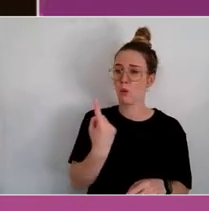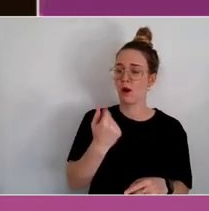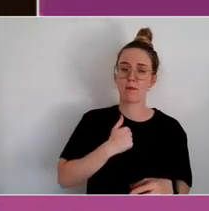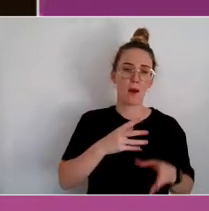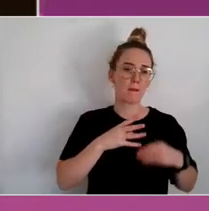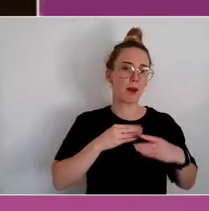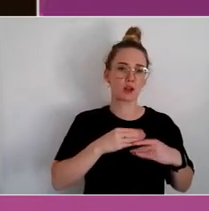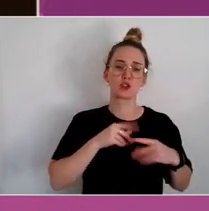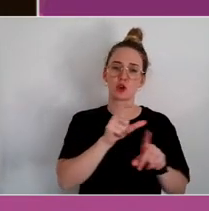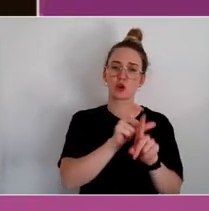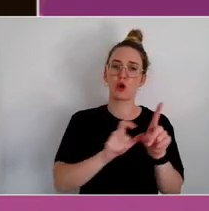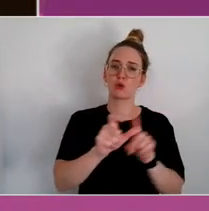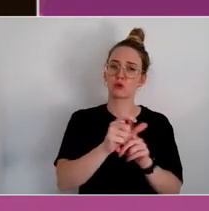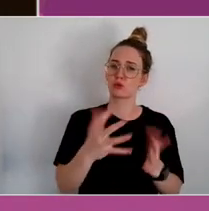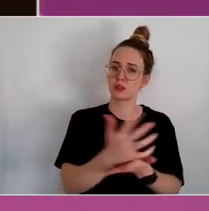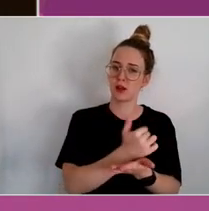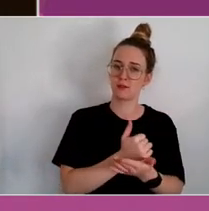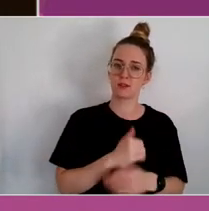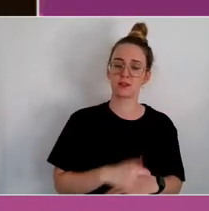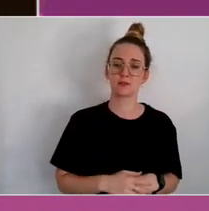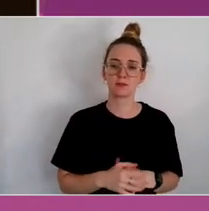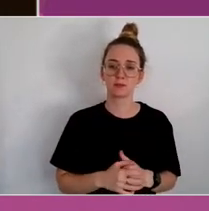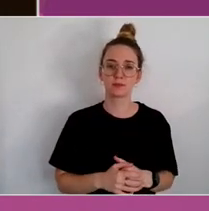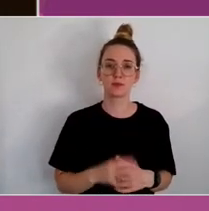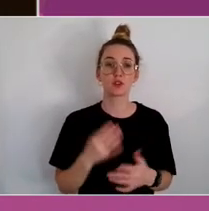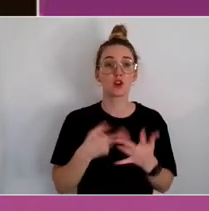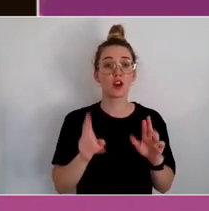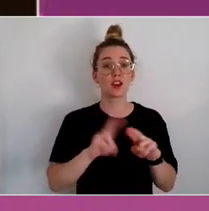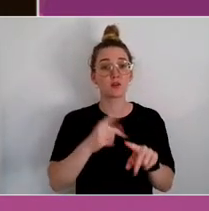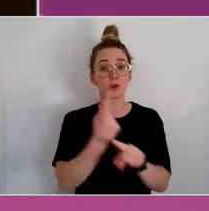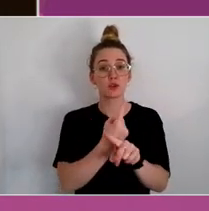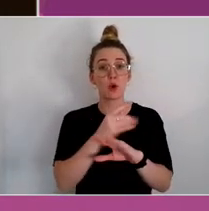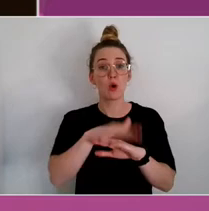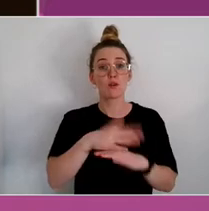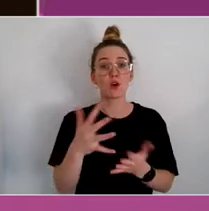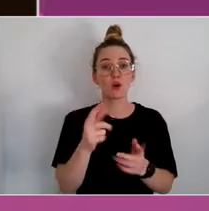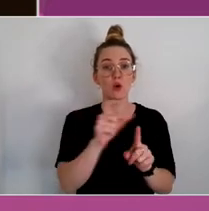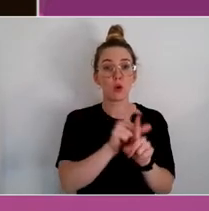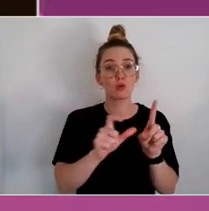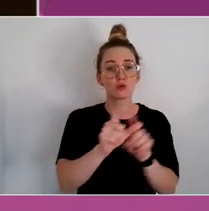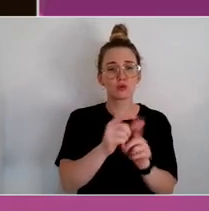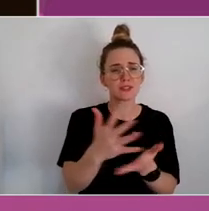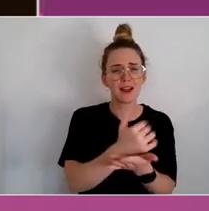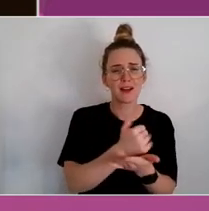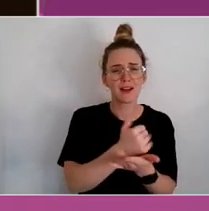Just to spend a bit of time, you know, explaining what that is, it's not learning about Aboriginal